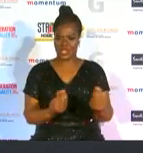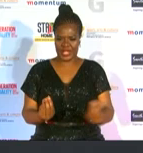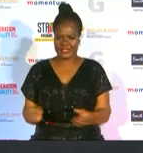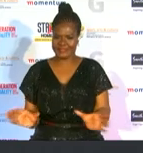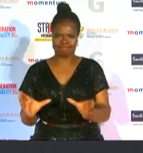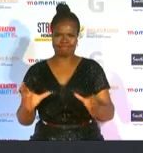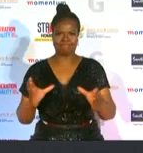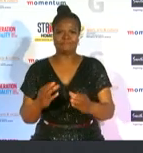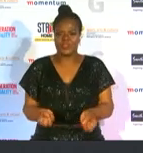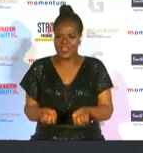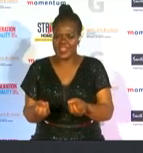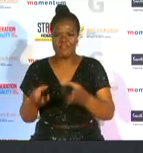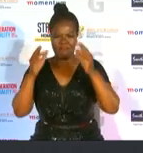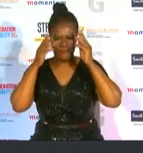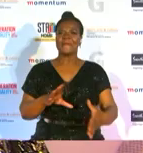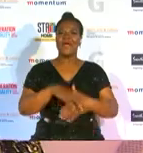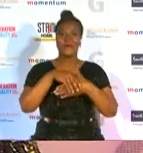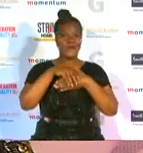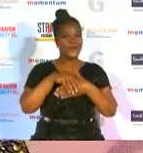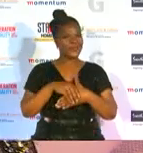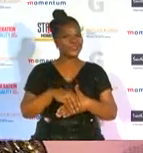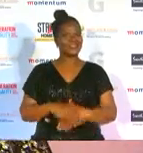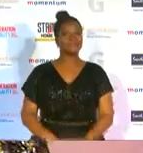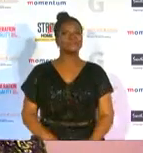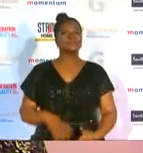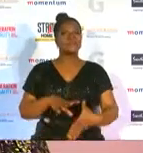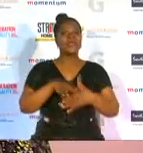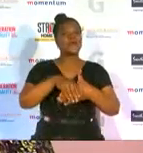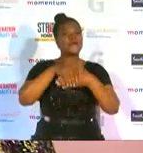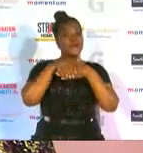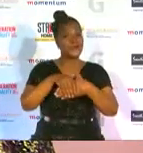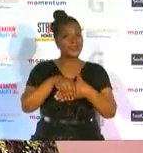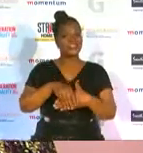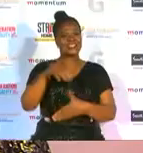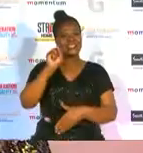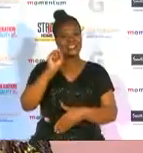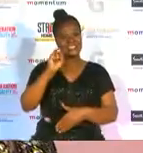giving them a purpose congratulations siam tell me how does it